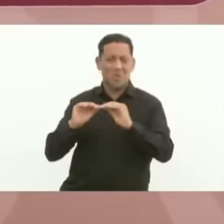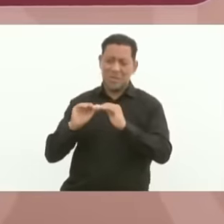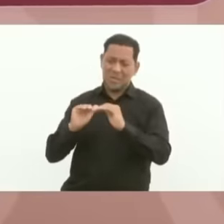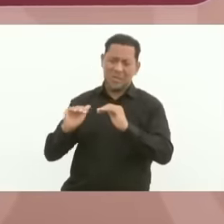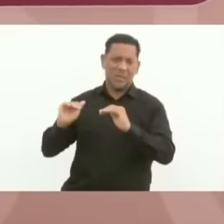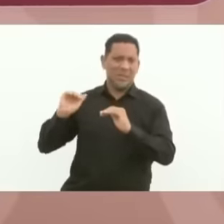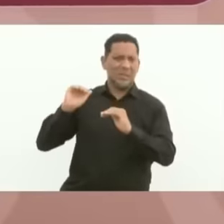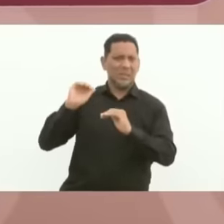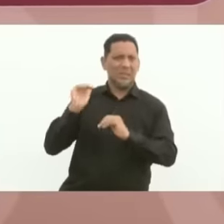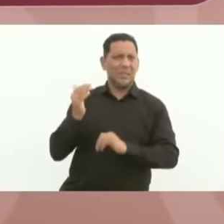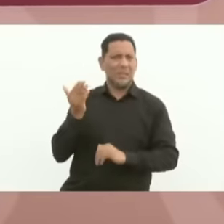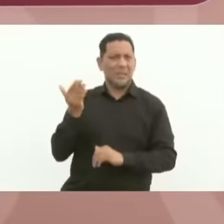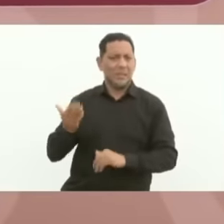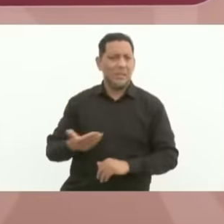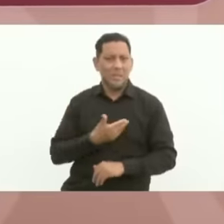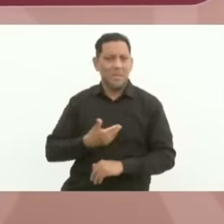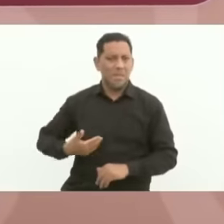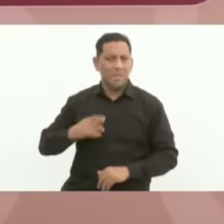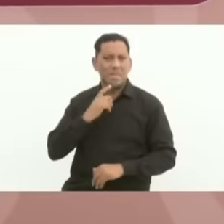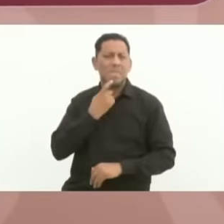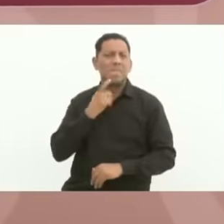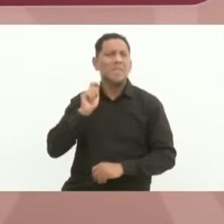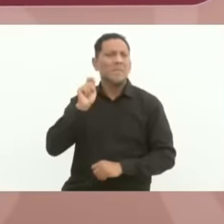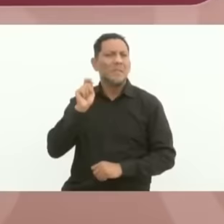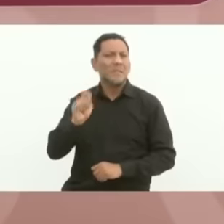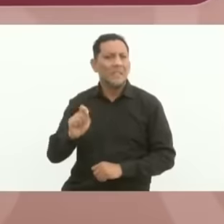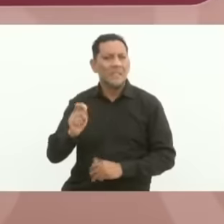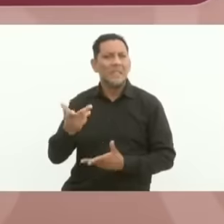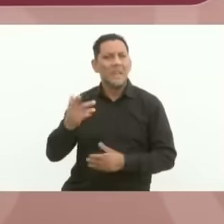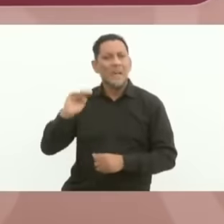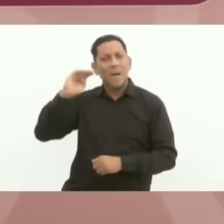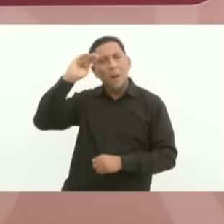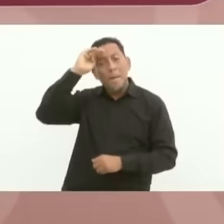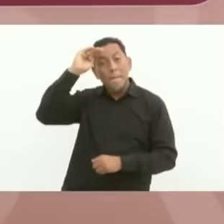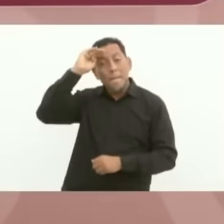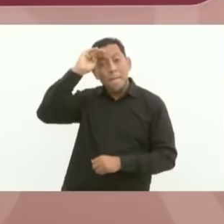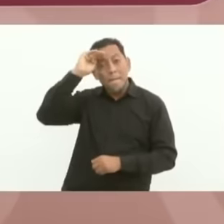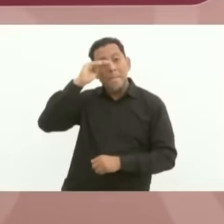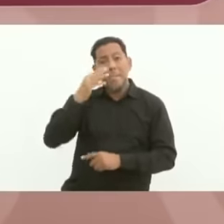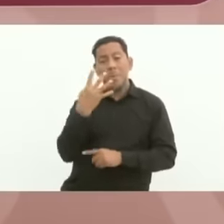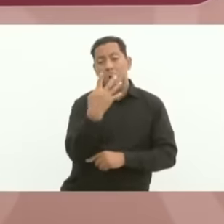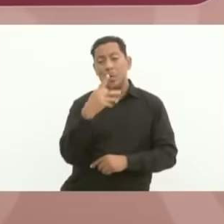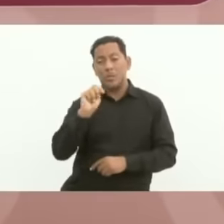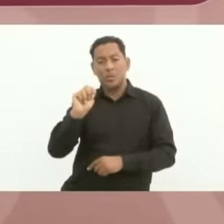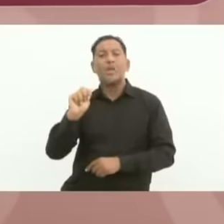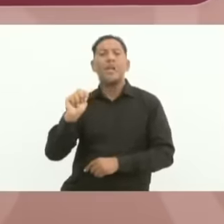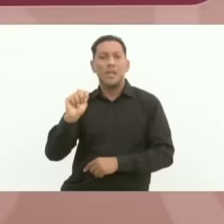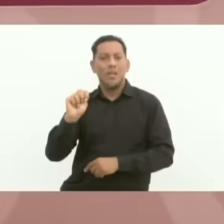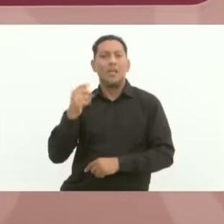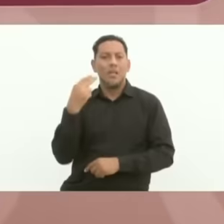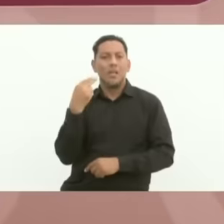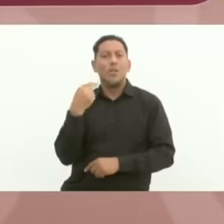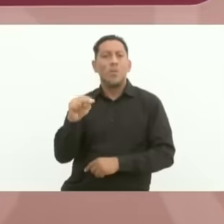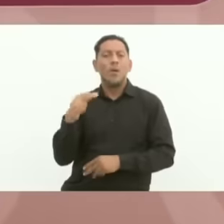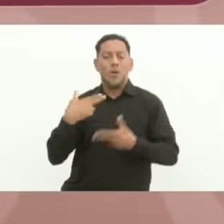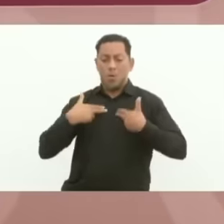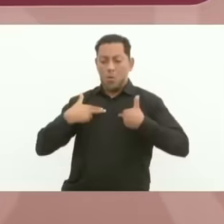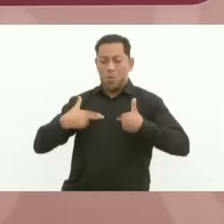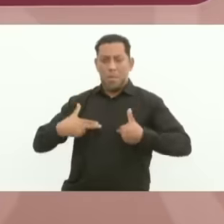that is part of the thought that encompasses the fourth transformation that we call Mexican humanism,